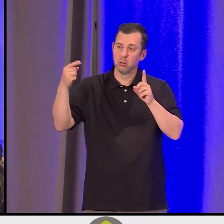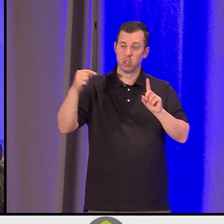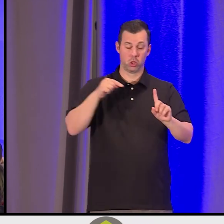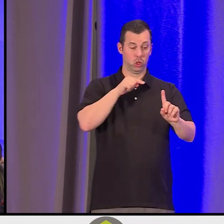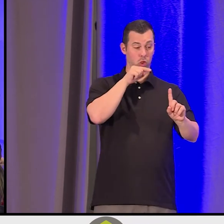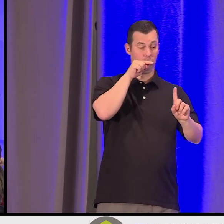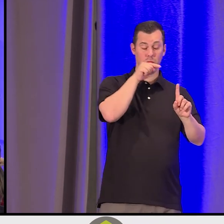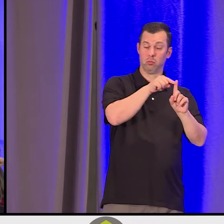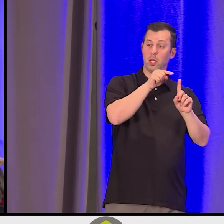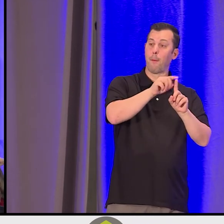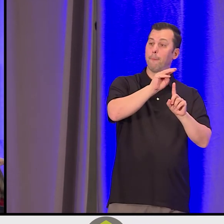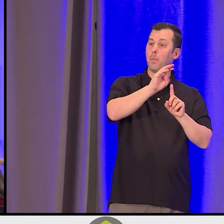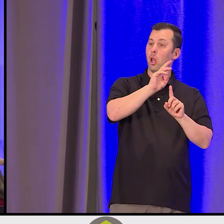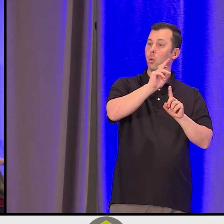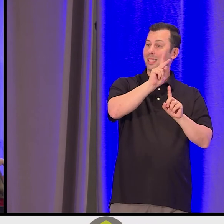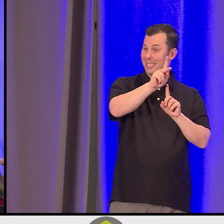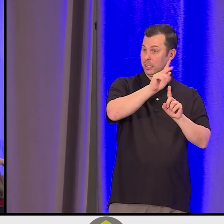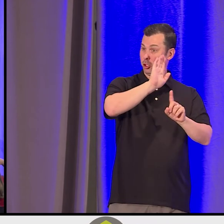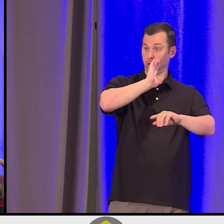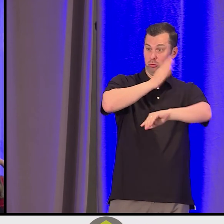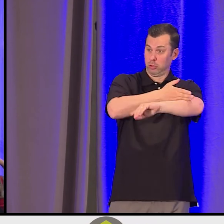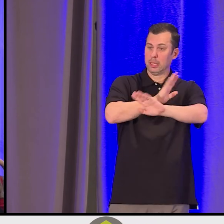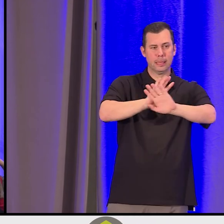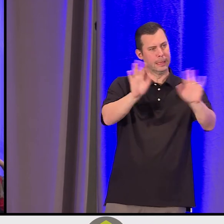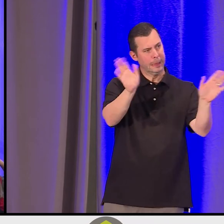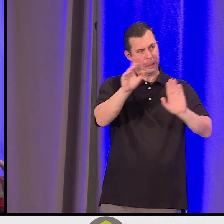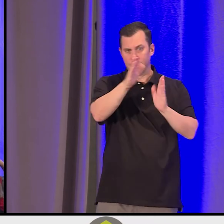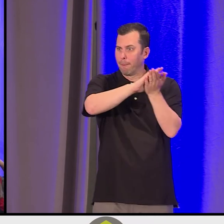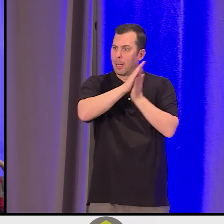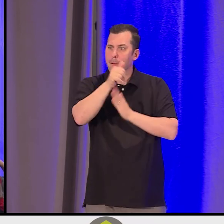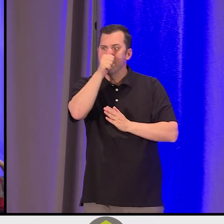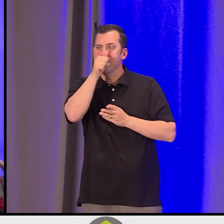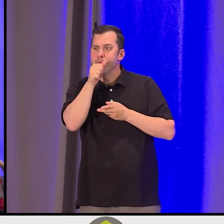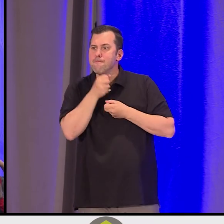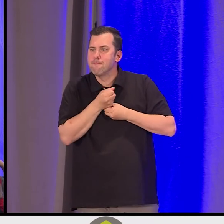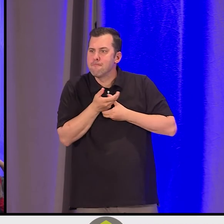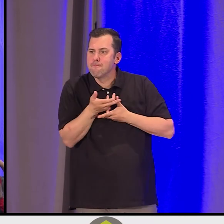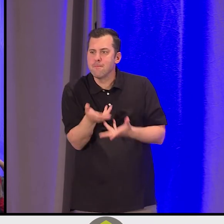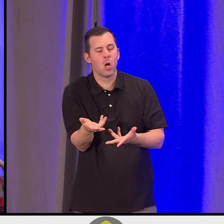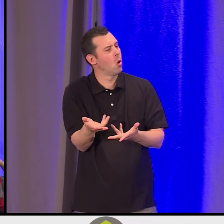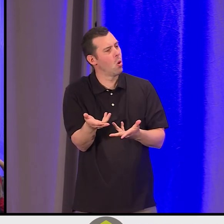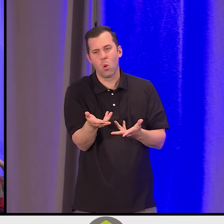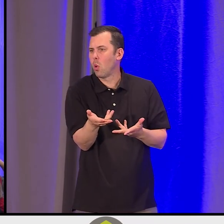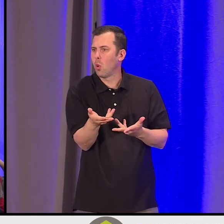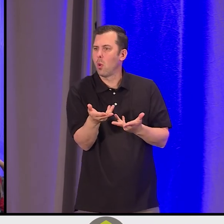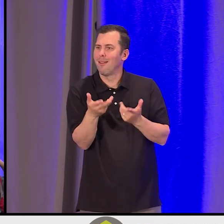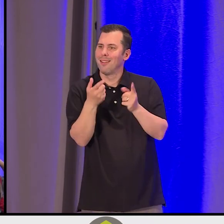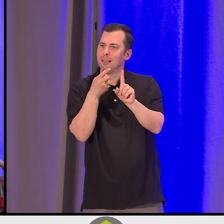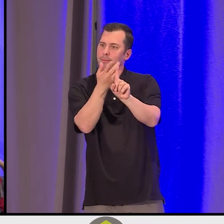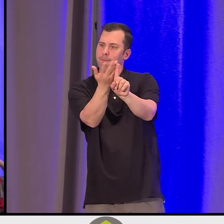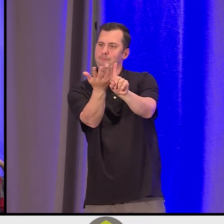Feed each other, back each other up, support one another. And what we learned is, is that compassionate